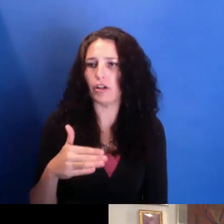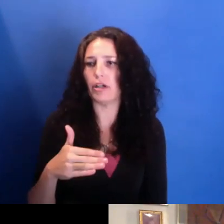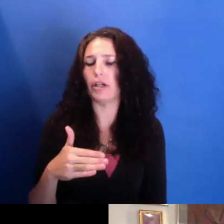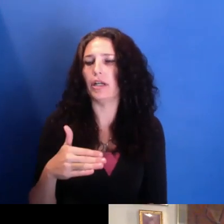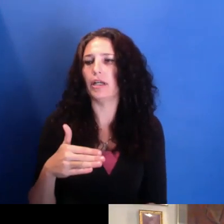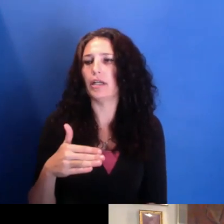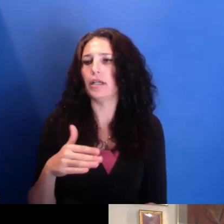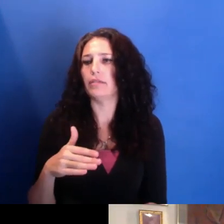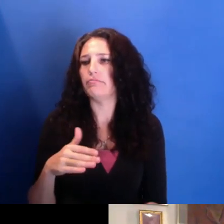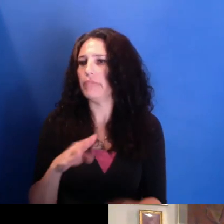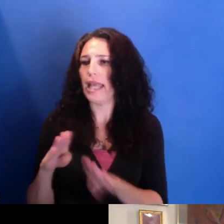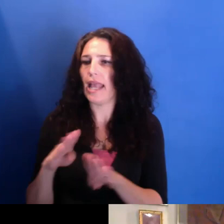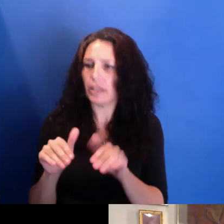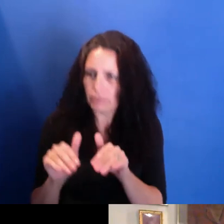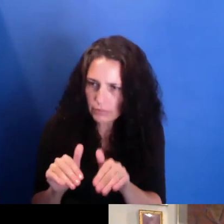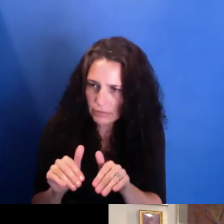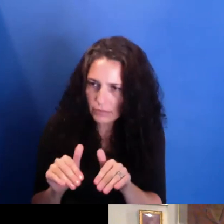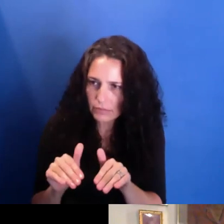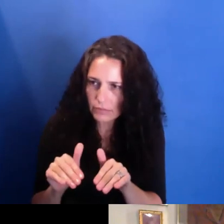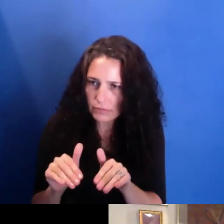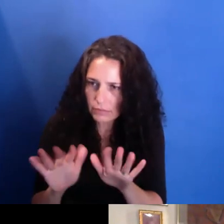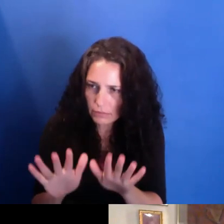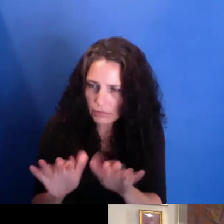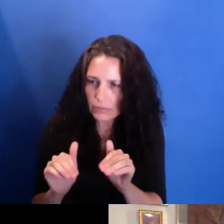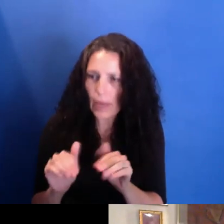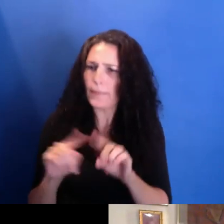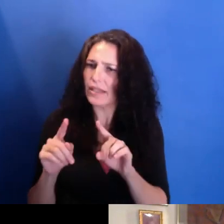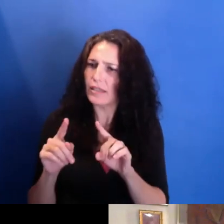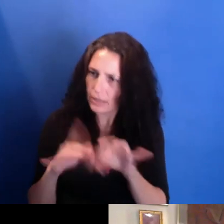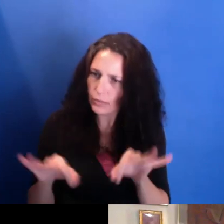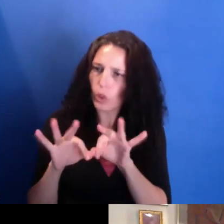they were also very concerned with being of service to their communities.